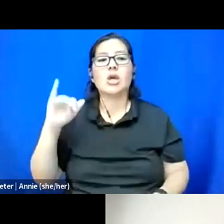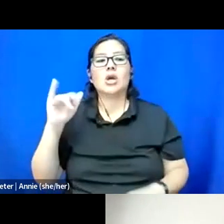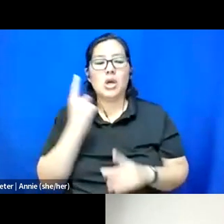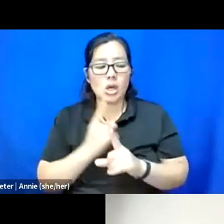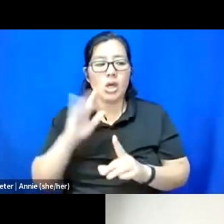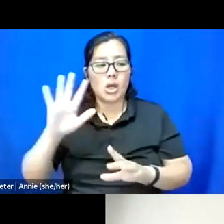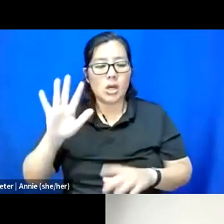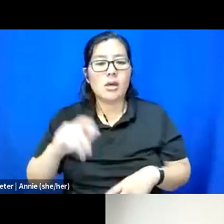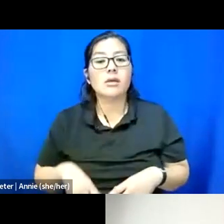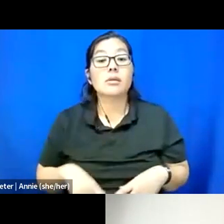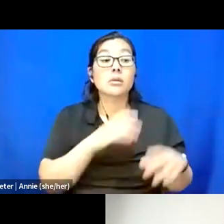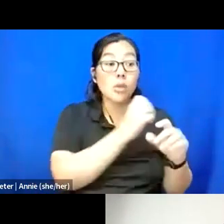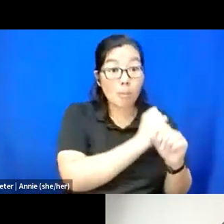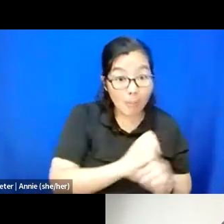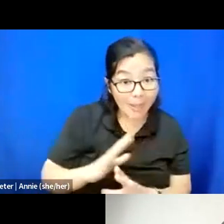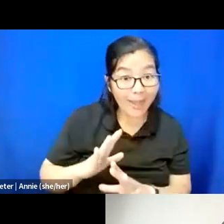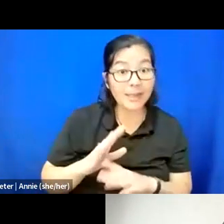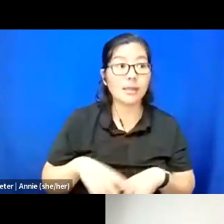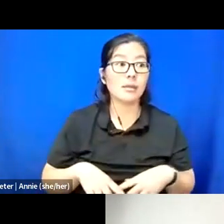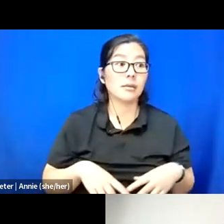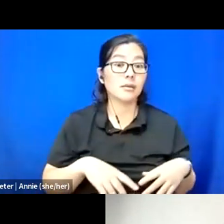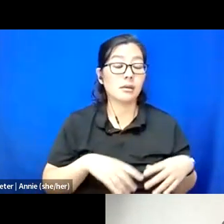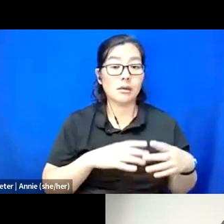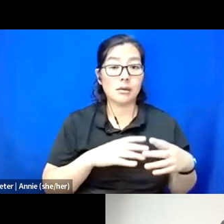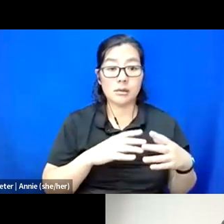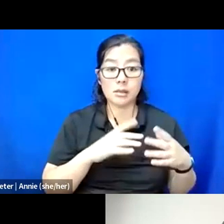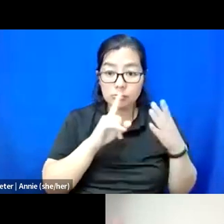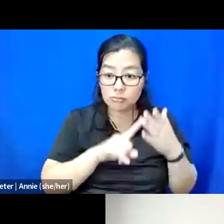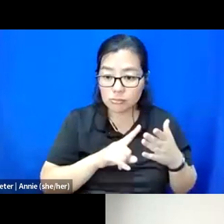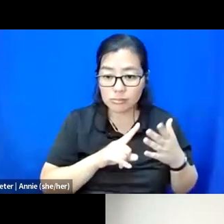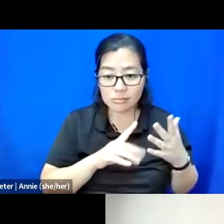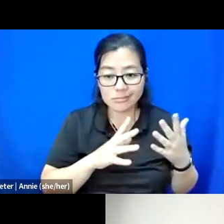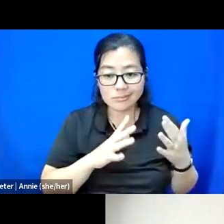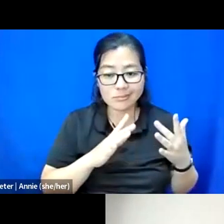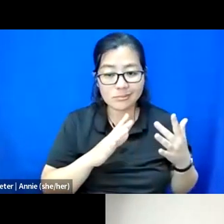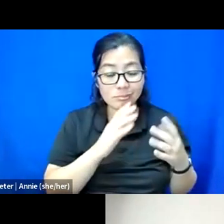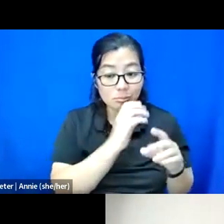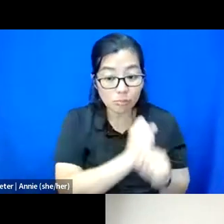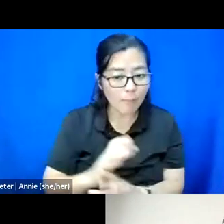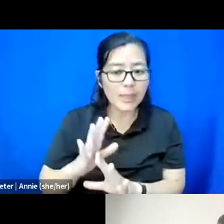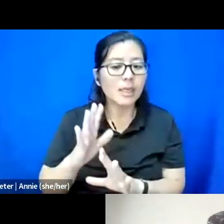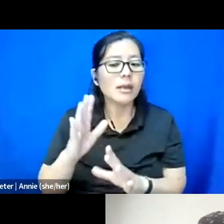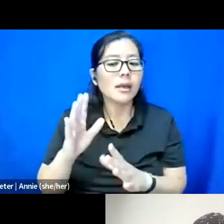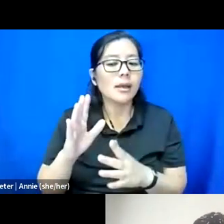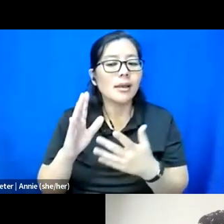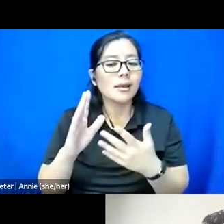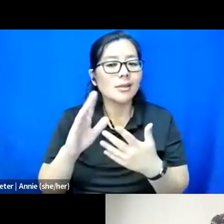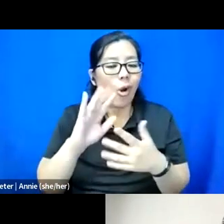and the prepping is all part of a little bubble that doesn't consider that there's going to be outside people that come in and that harm could come in from the outside.